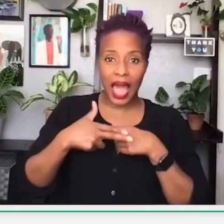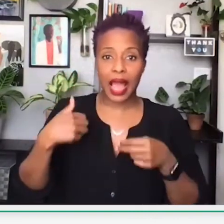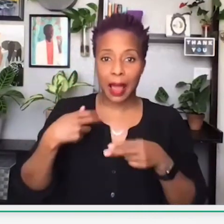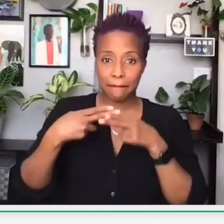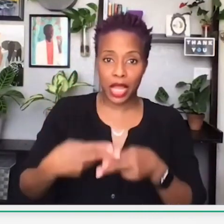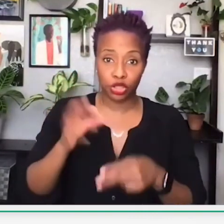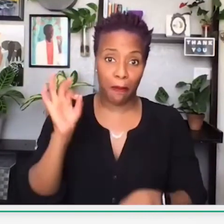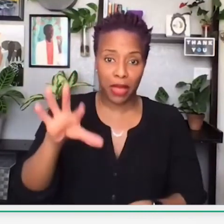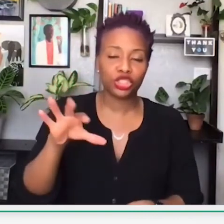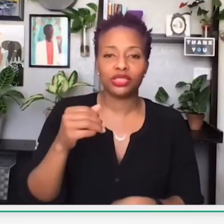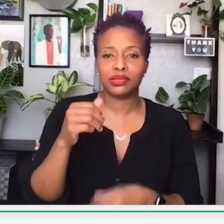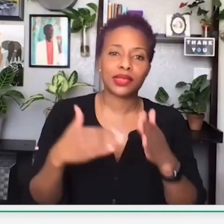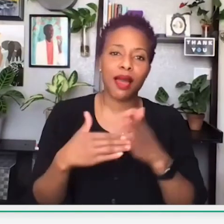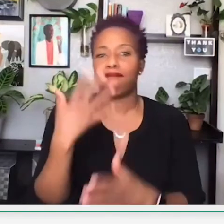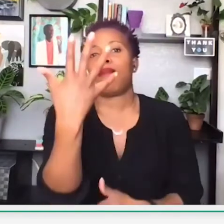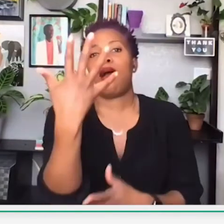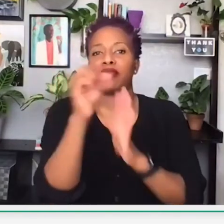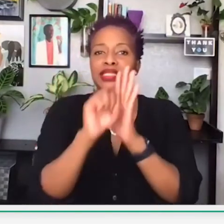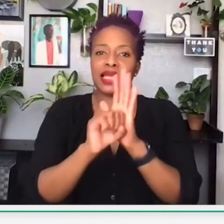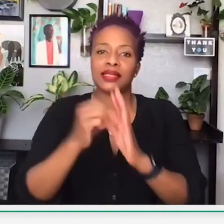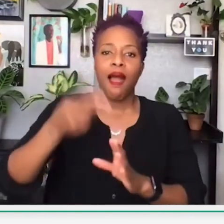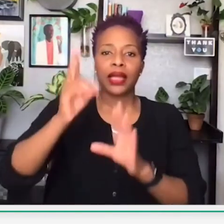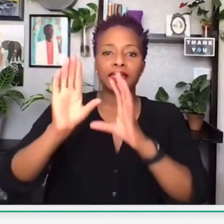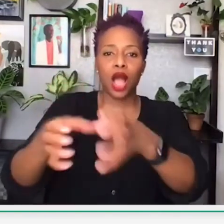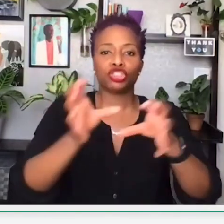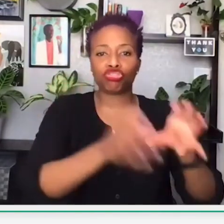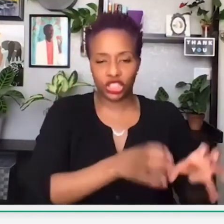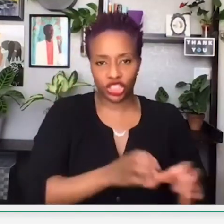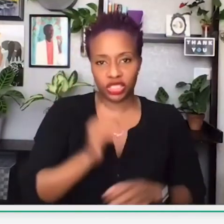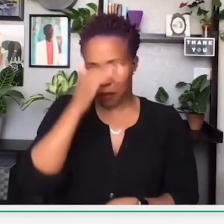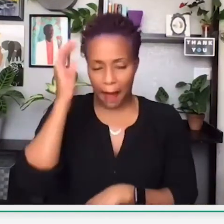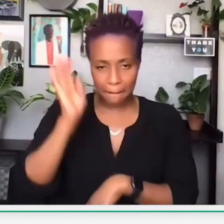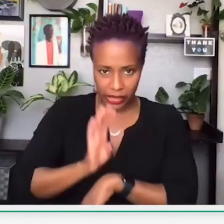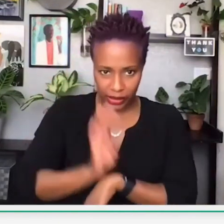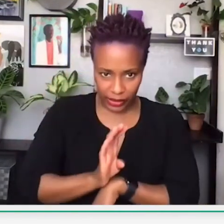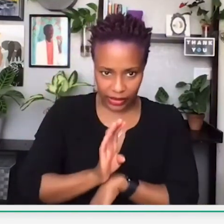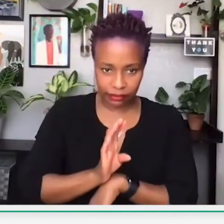Remember the previous slides where I had mentioned the top 5 states with the highest concentrations